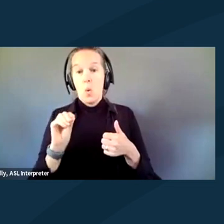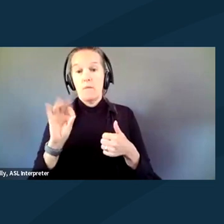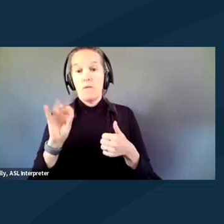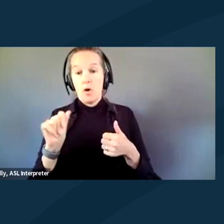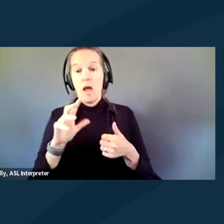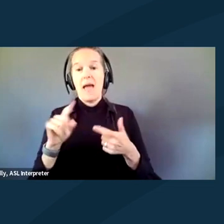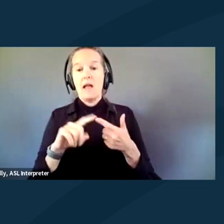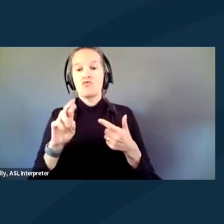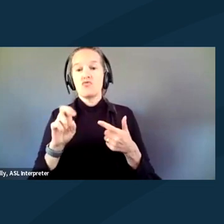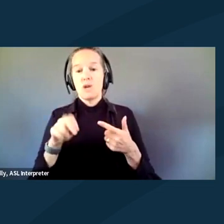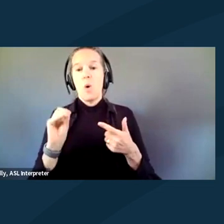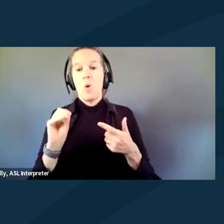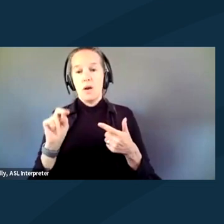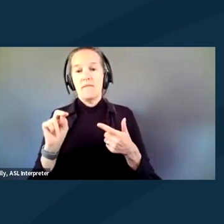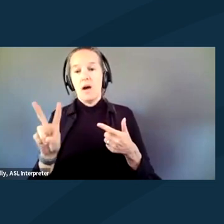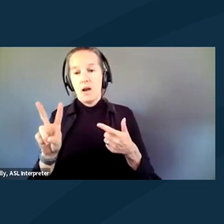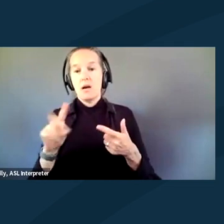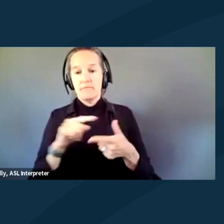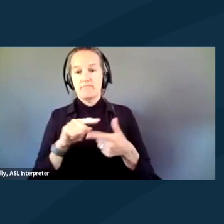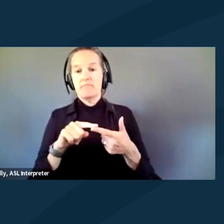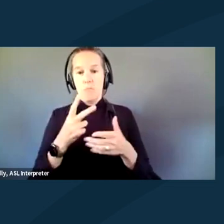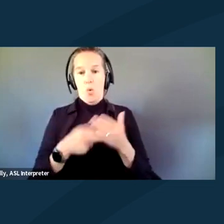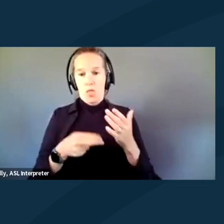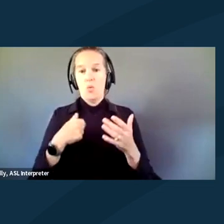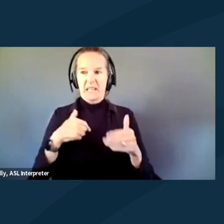we actually staged the riot to get what we needed